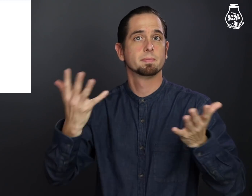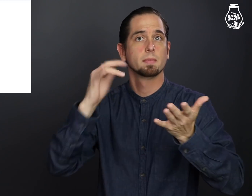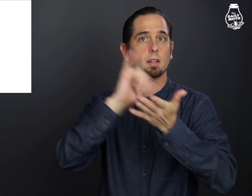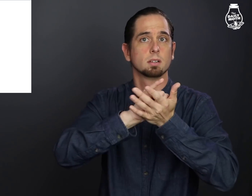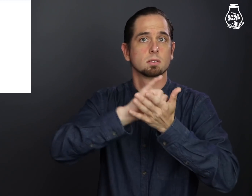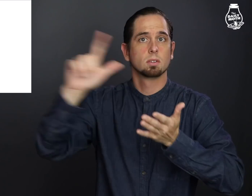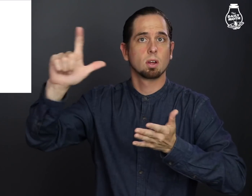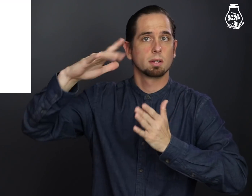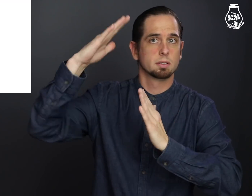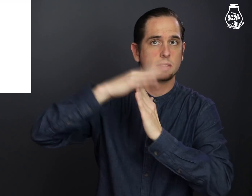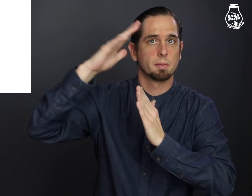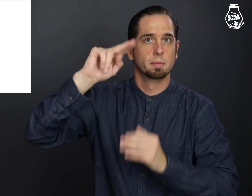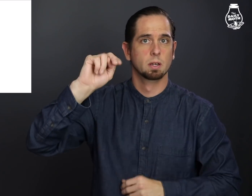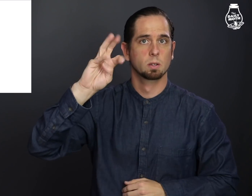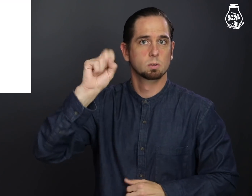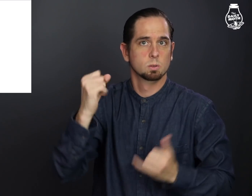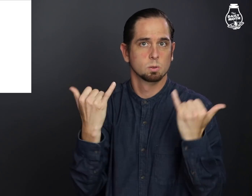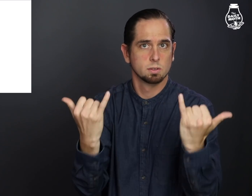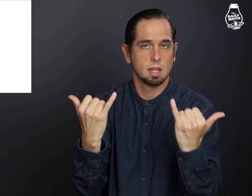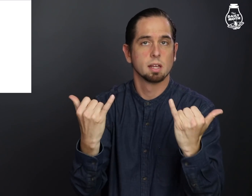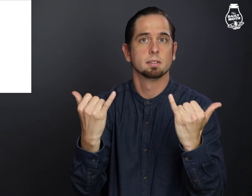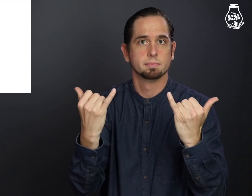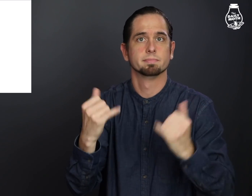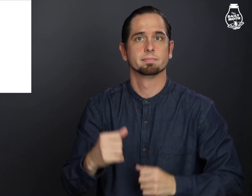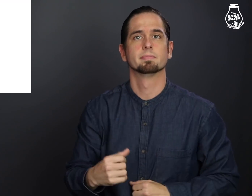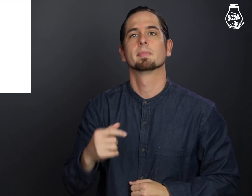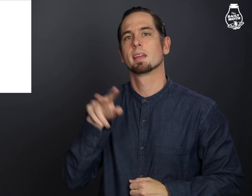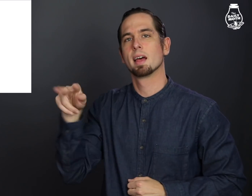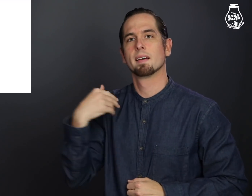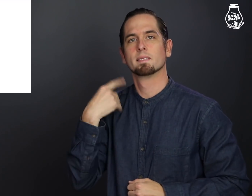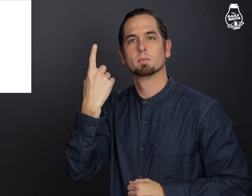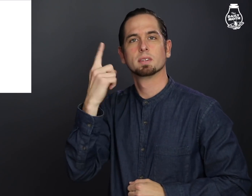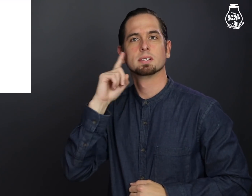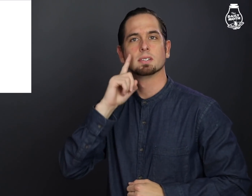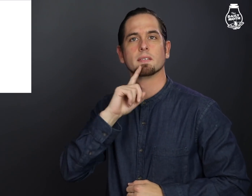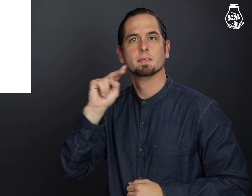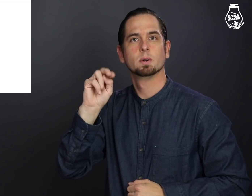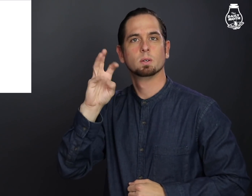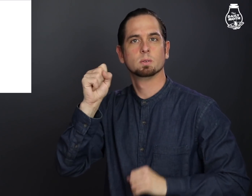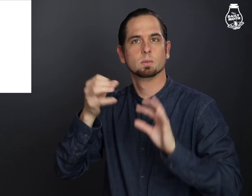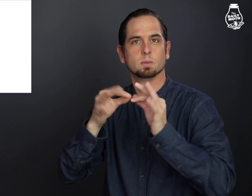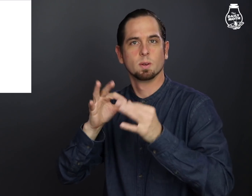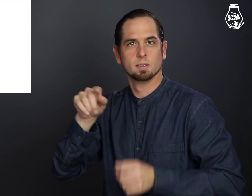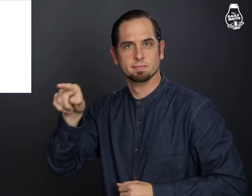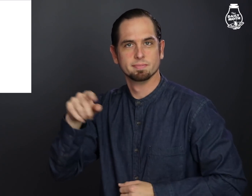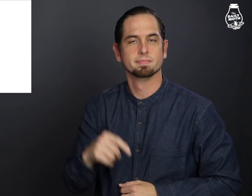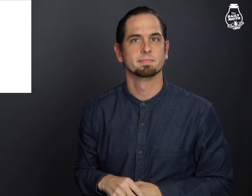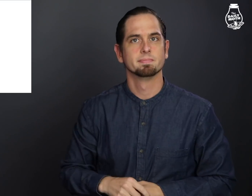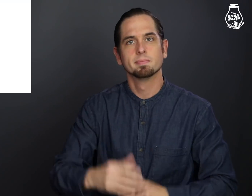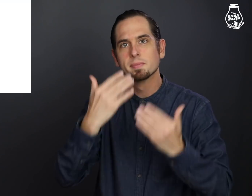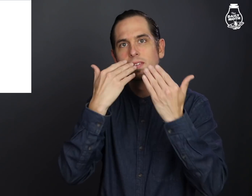That is all the top news briefs for today. We have a Deaf News videos today, check that out.